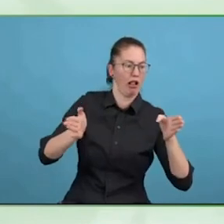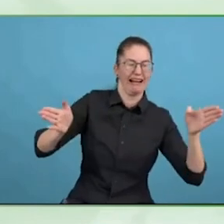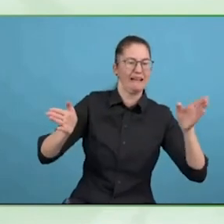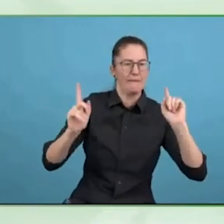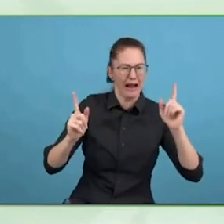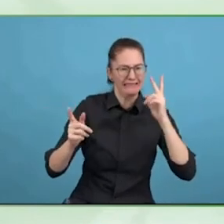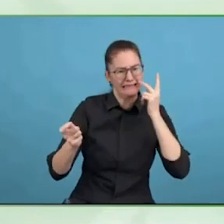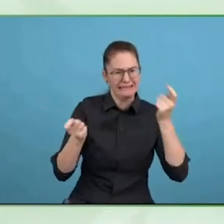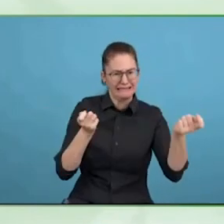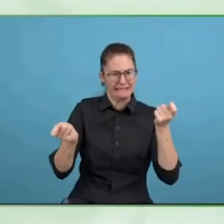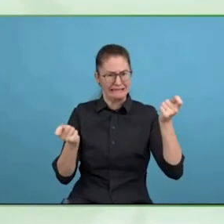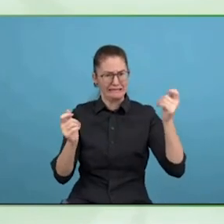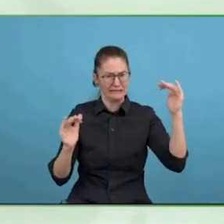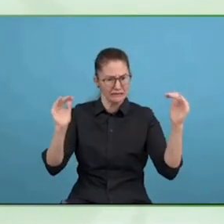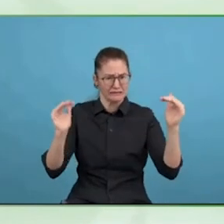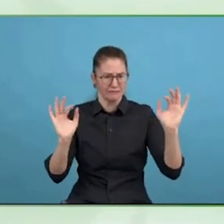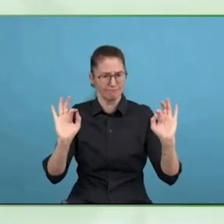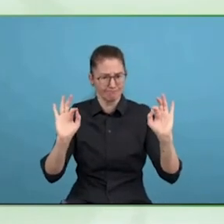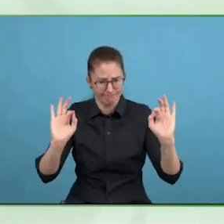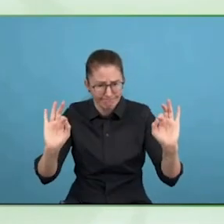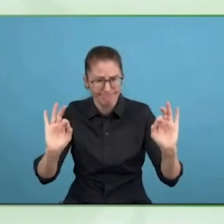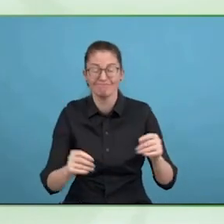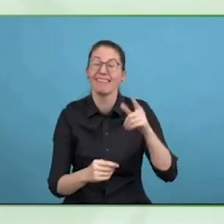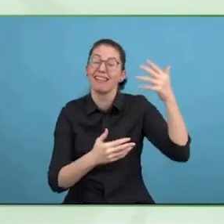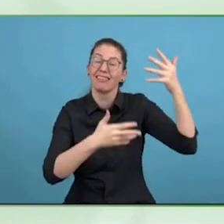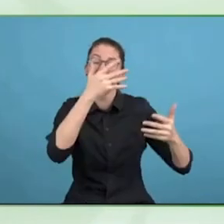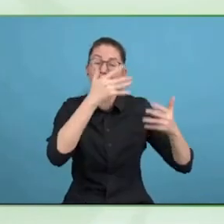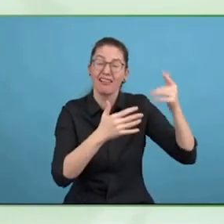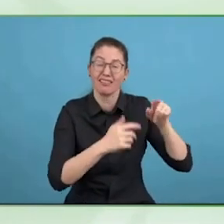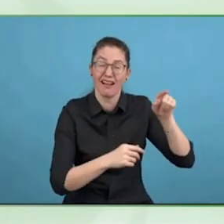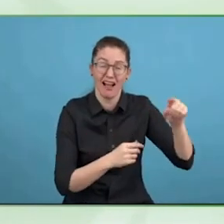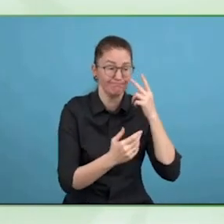In the minds of a lot of people, stigma towards people with